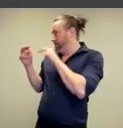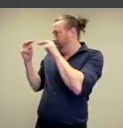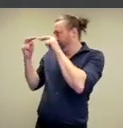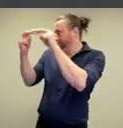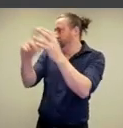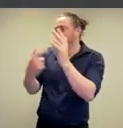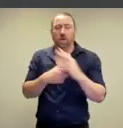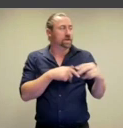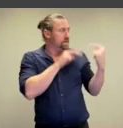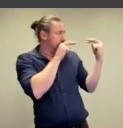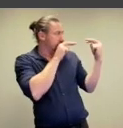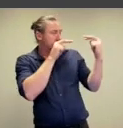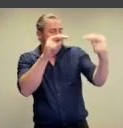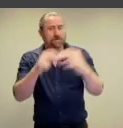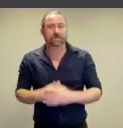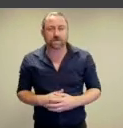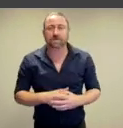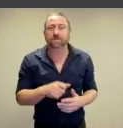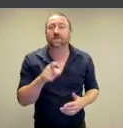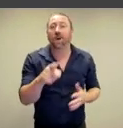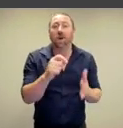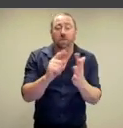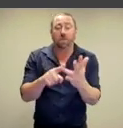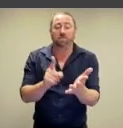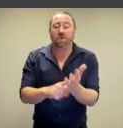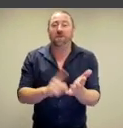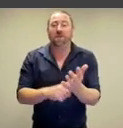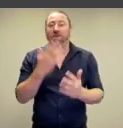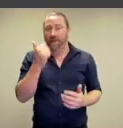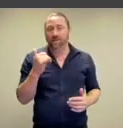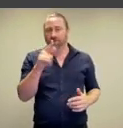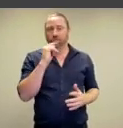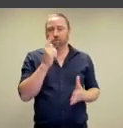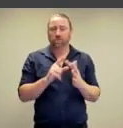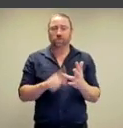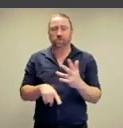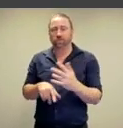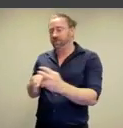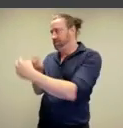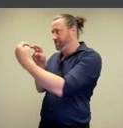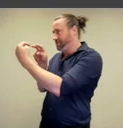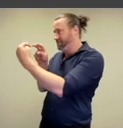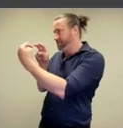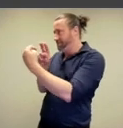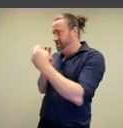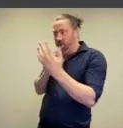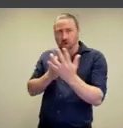or do you turn right? And Lucinda, can we